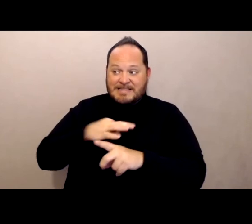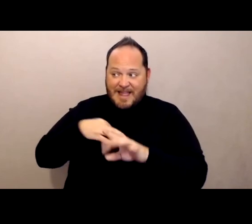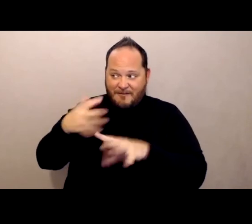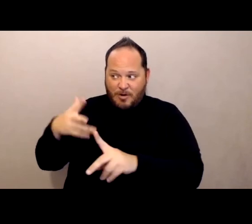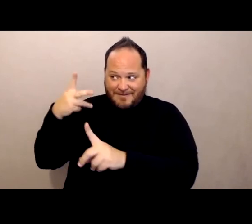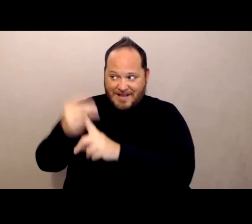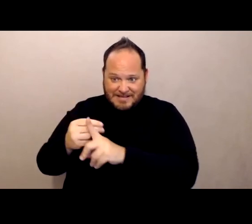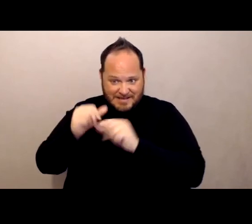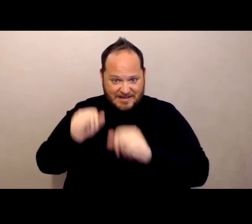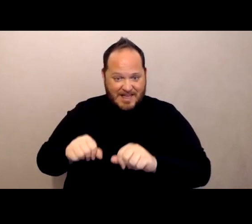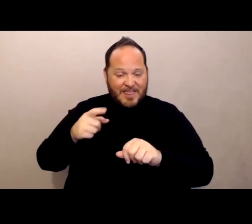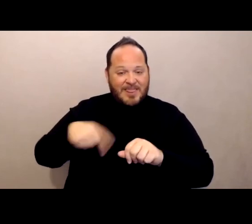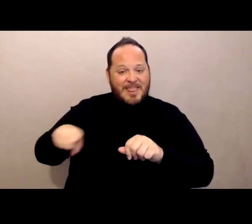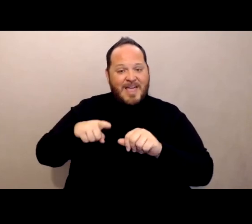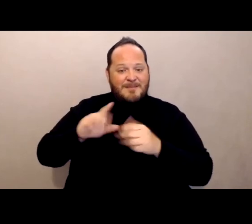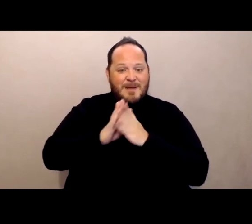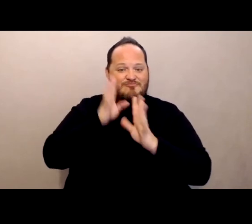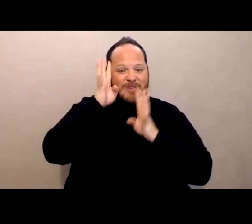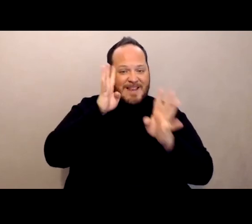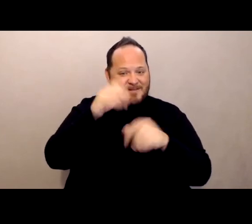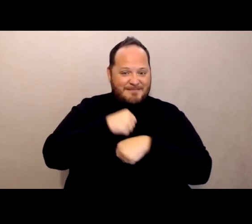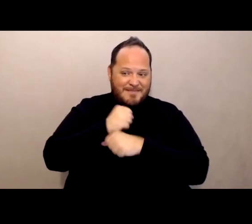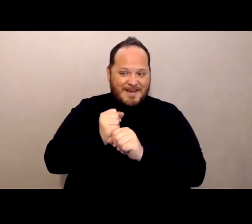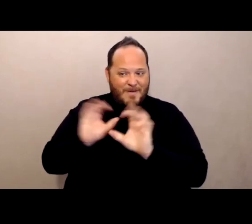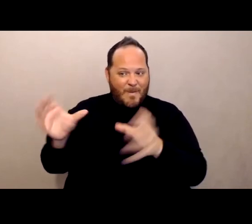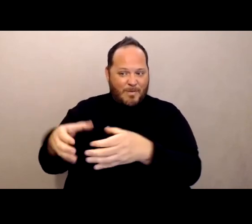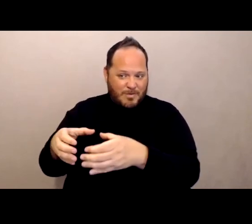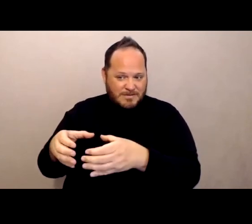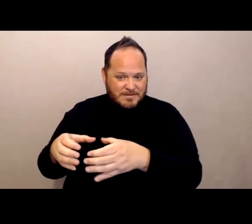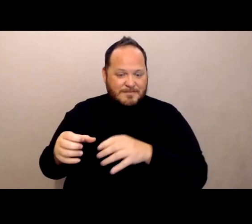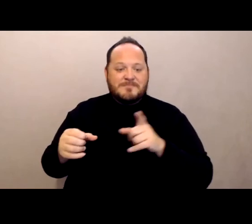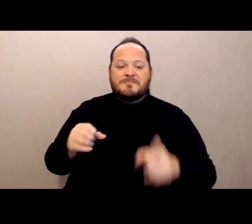Well, I can sort of think of the opposite you would want.